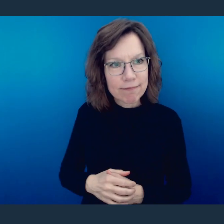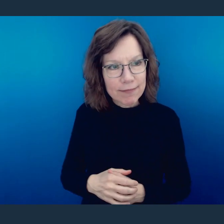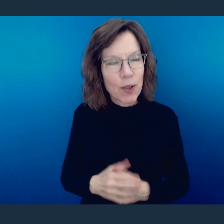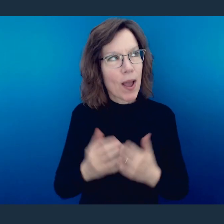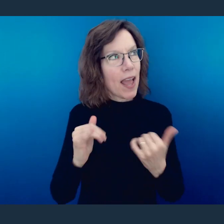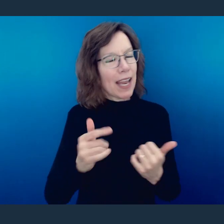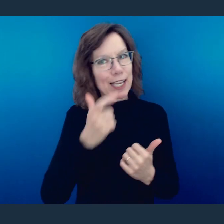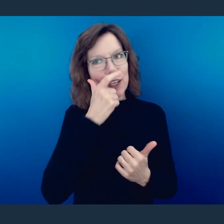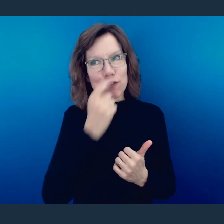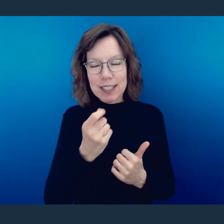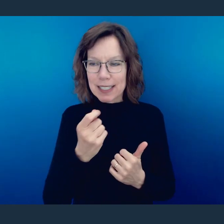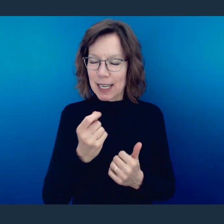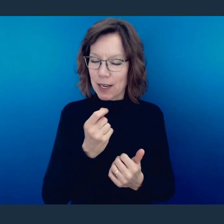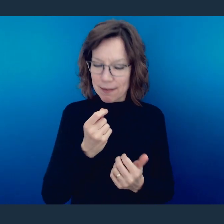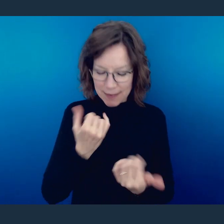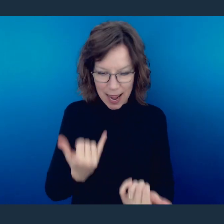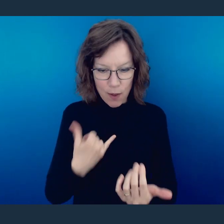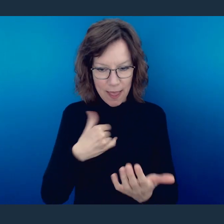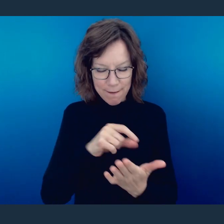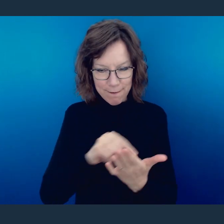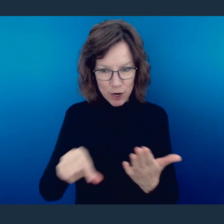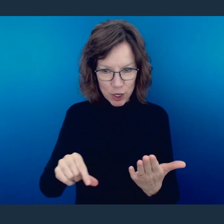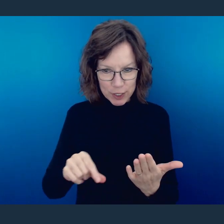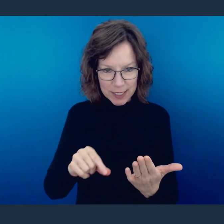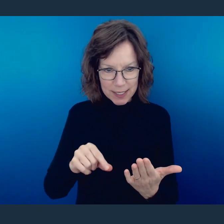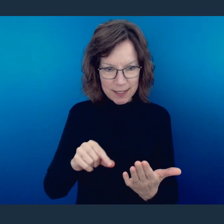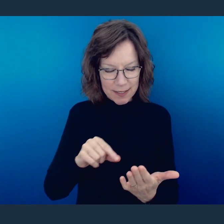And the question becomes of us, and it's ironic that we get to this passage because now we